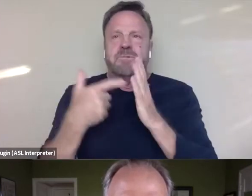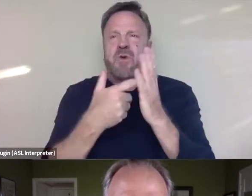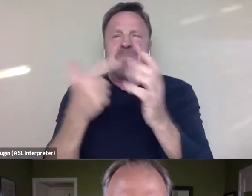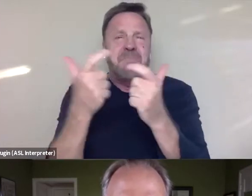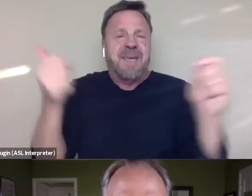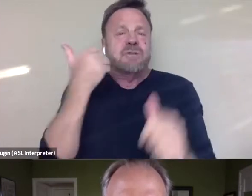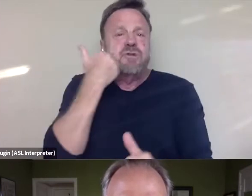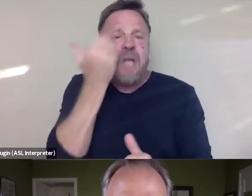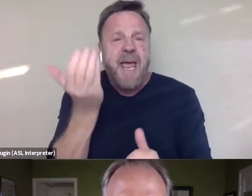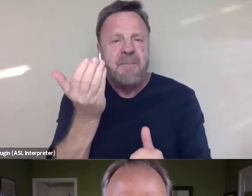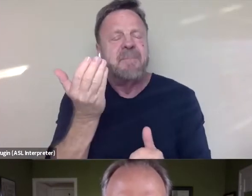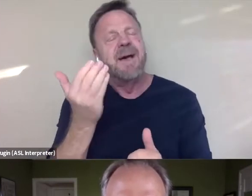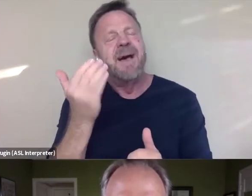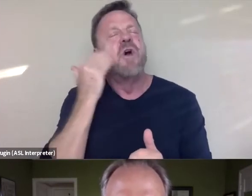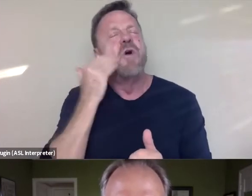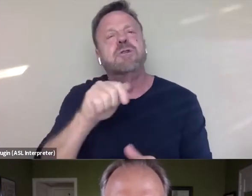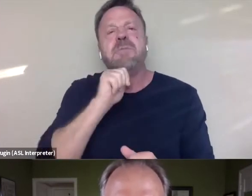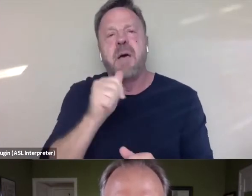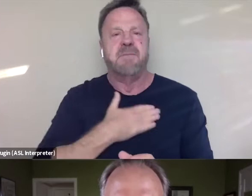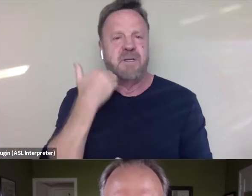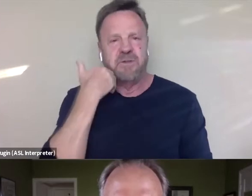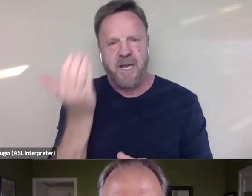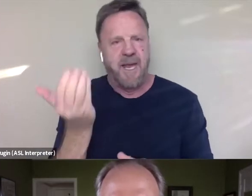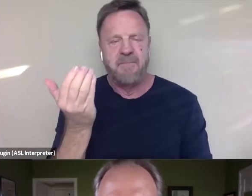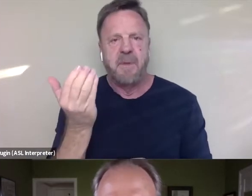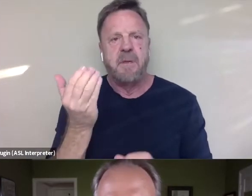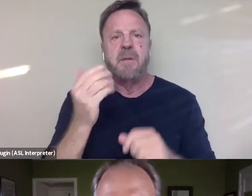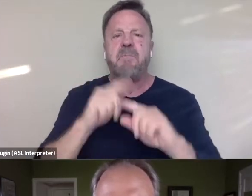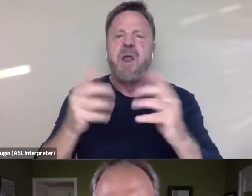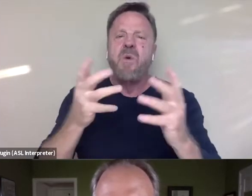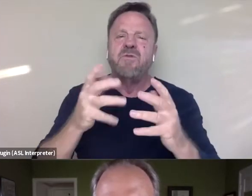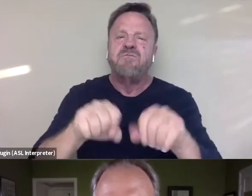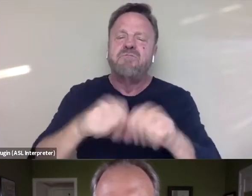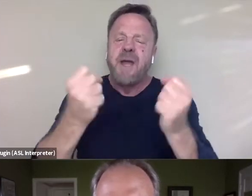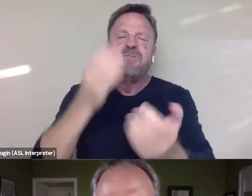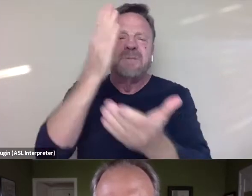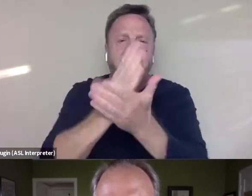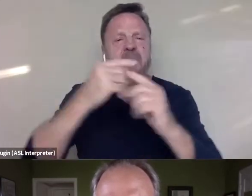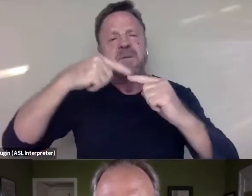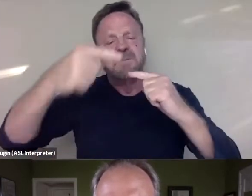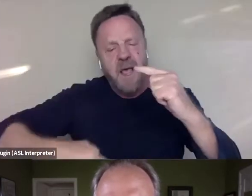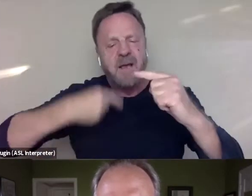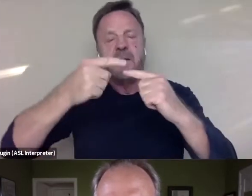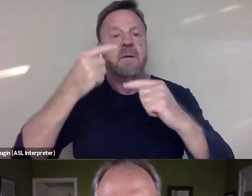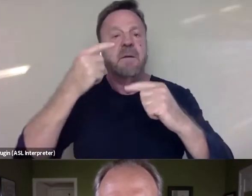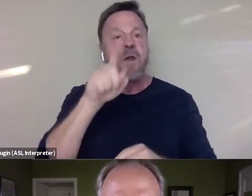even though I know it shouldn't be my shame, to break the cycle for not just the women and the girls but for the men and the boys.